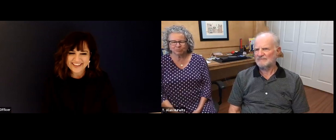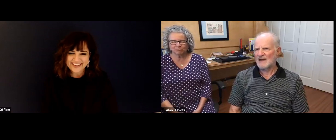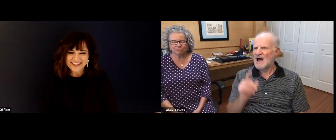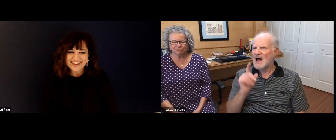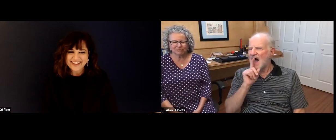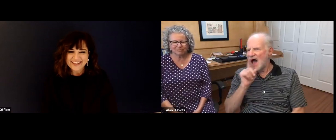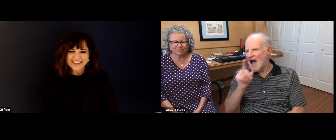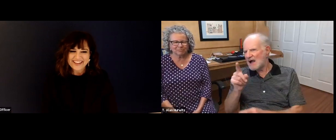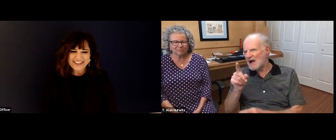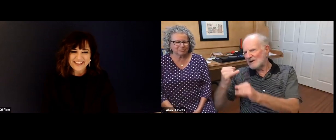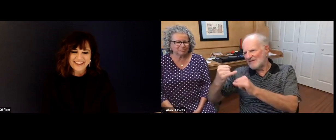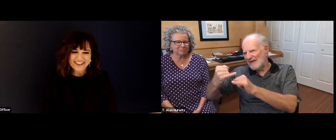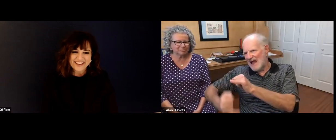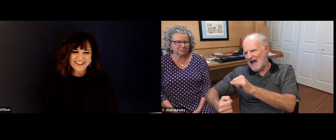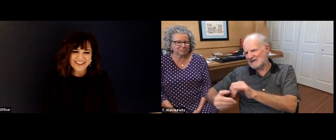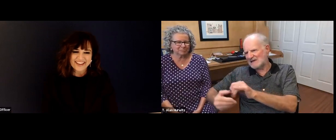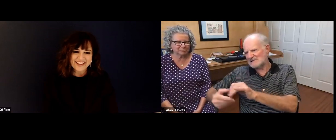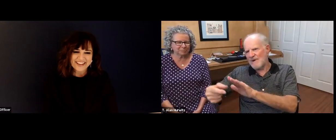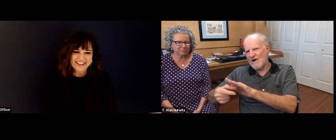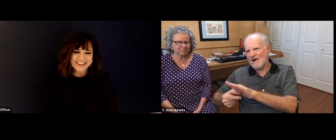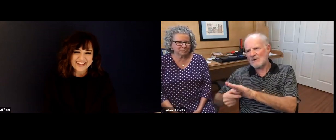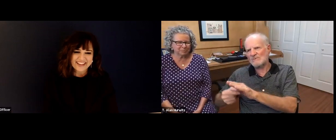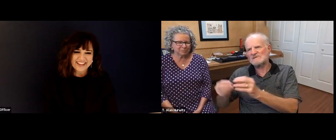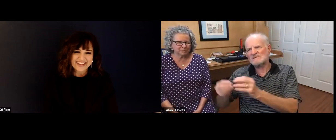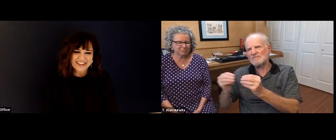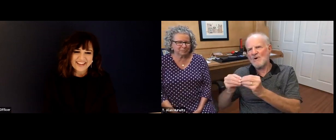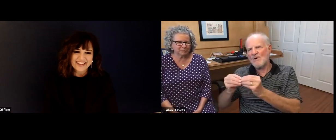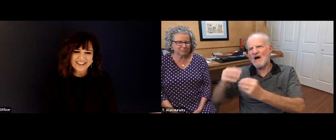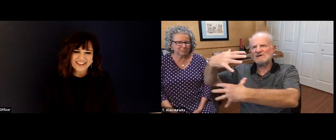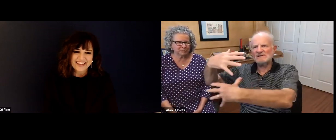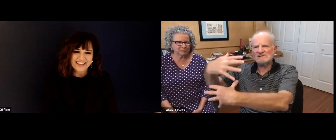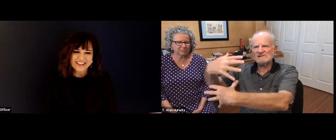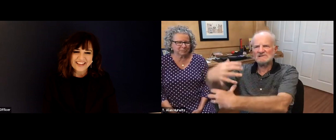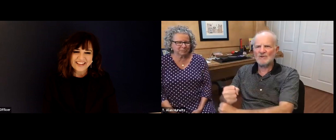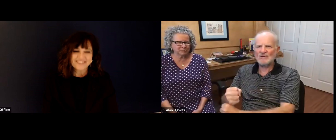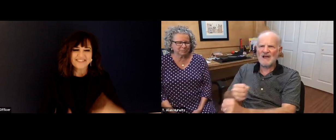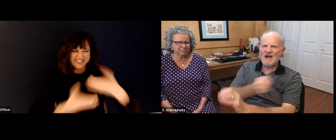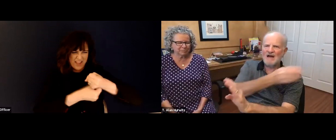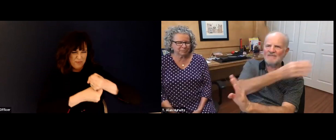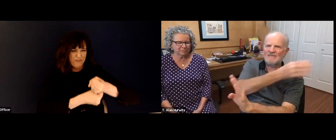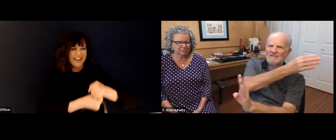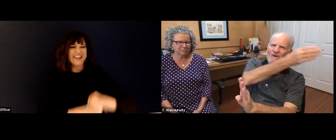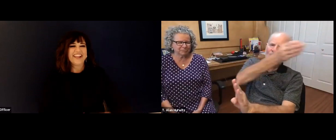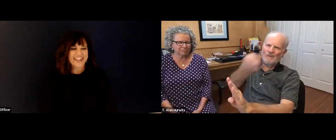I have to just share with you that I learned so much about leadership through Alan. So thank you so much, Alan.